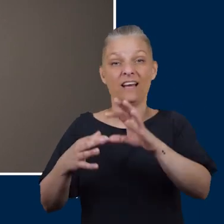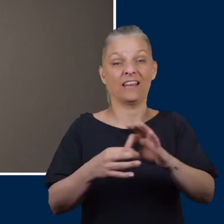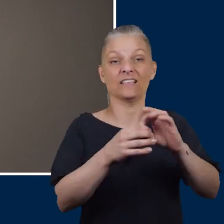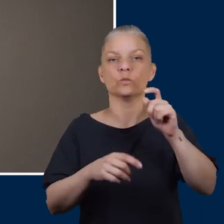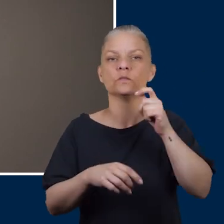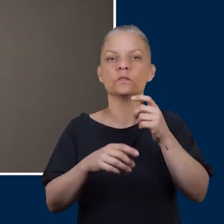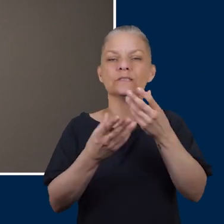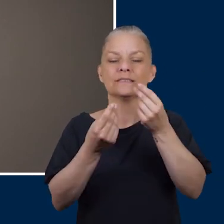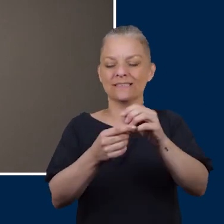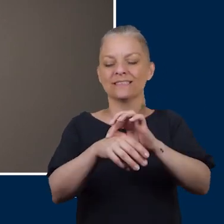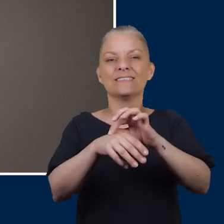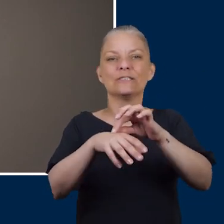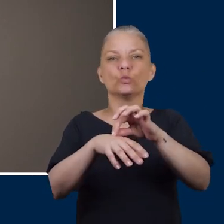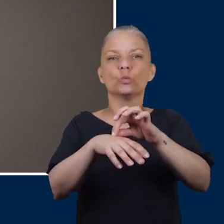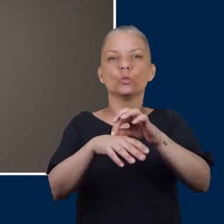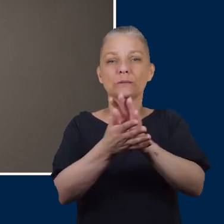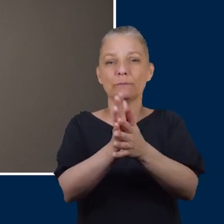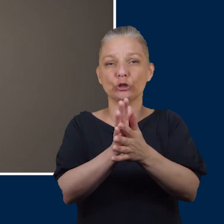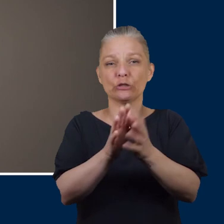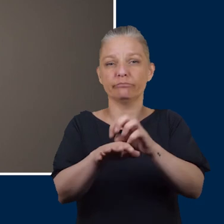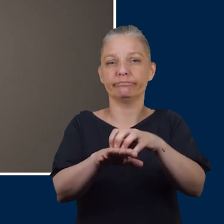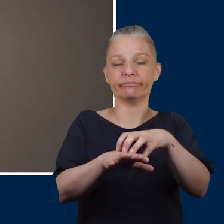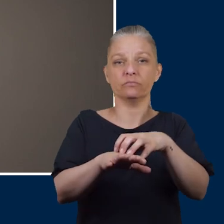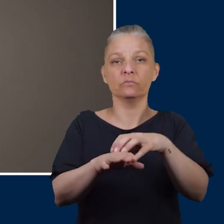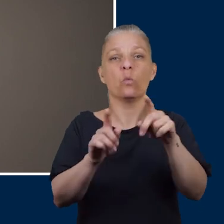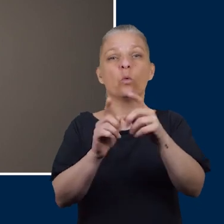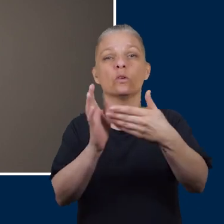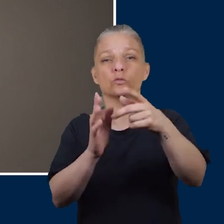also want to check your nails are not too long as they could dig into adjoining toes.